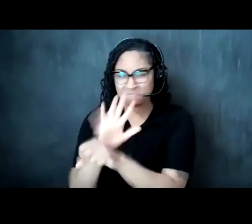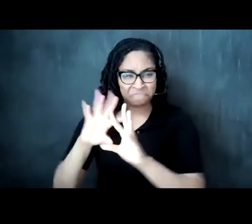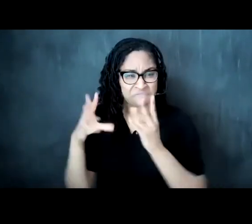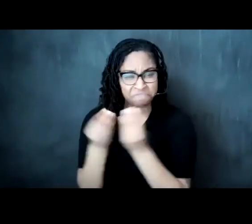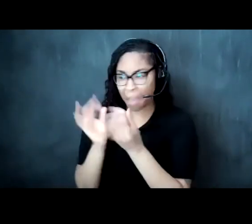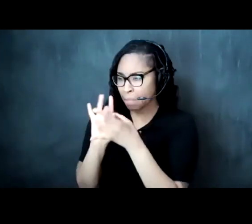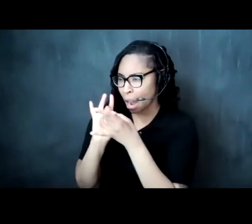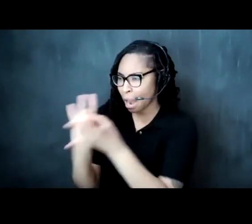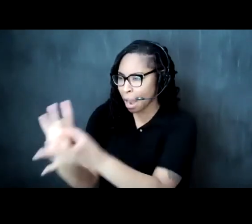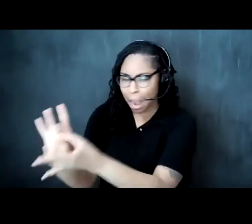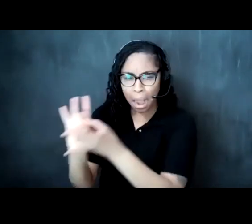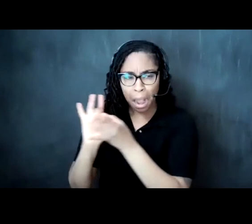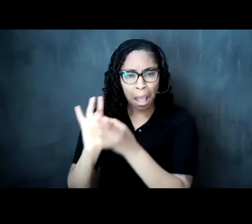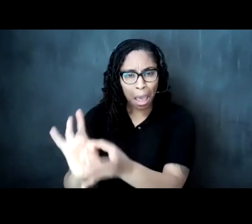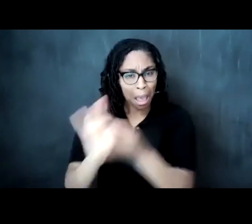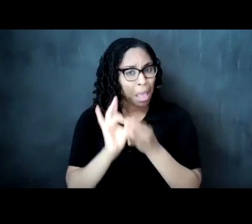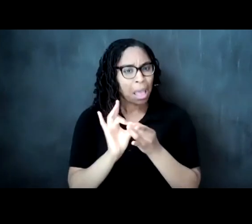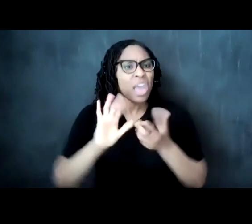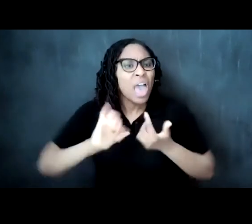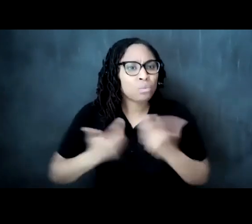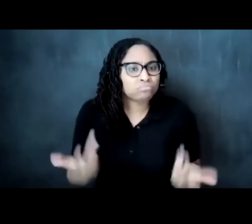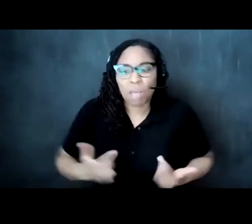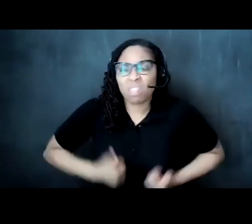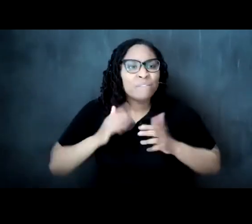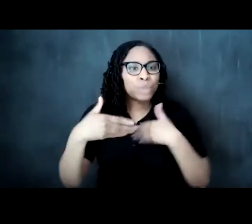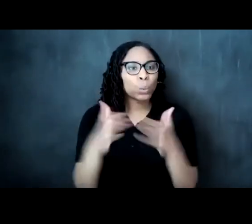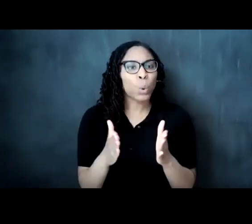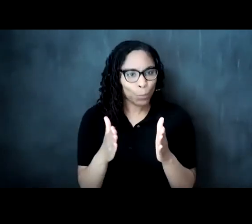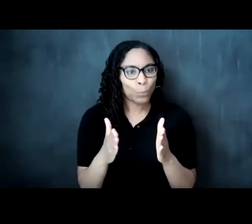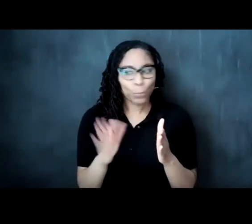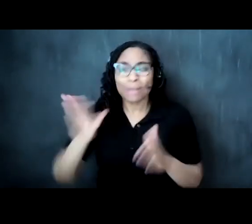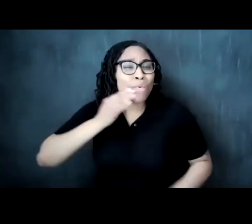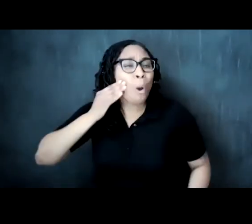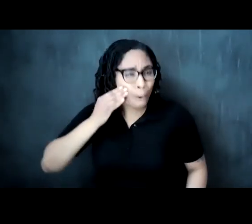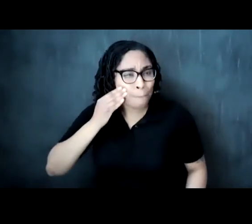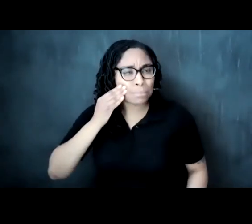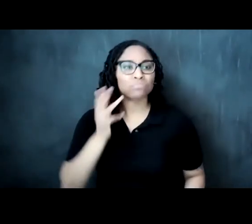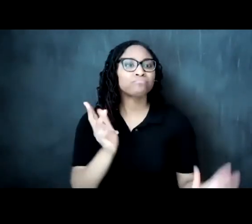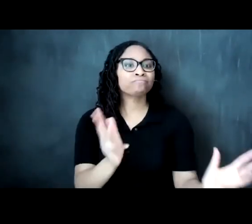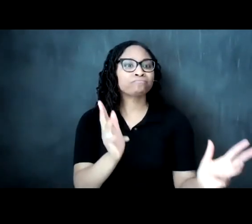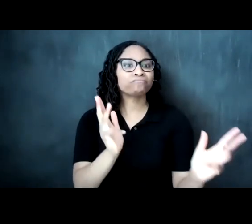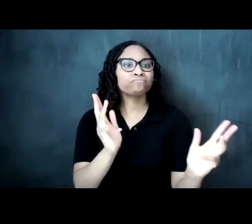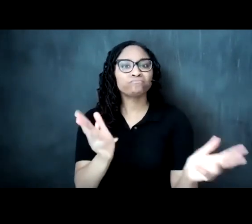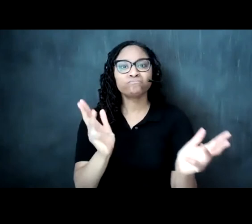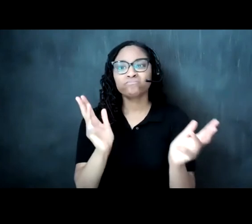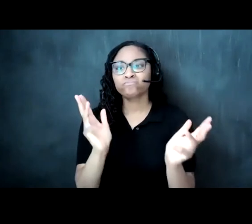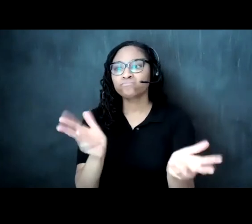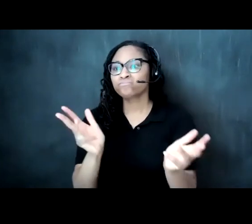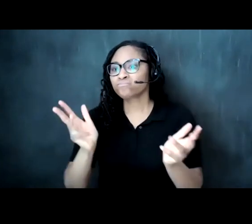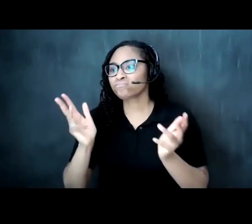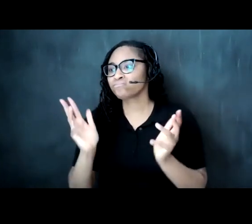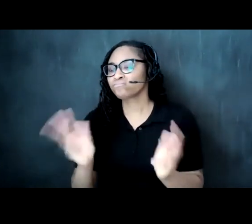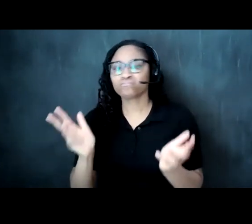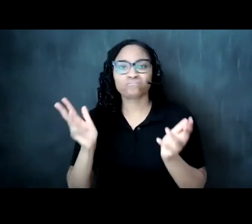entire families sitting in living rooms in folks homes talking over arabic coffee and tea